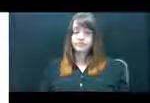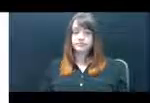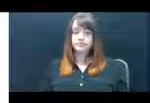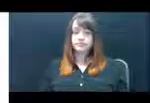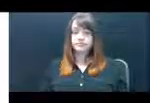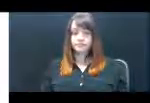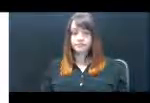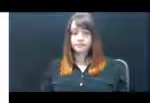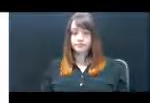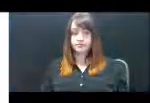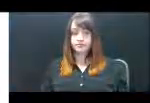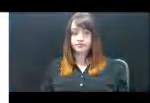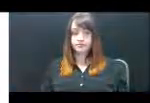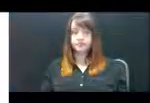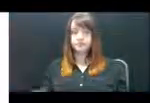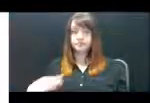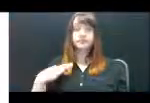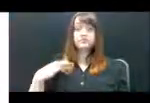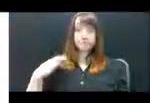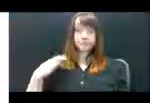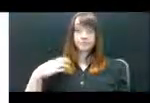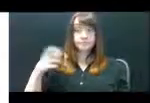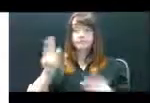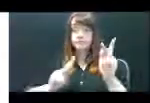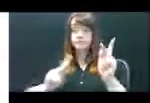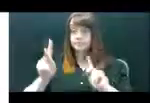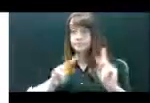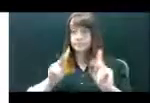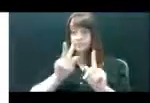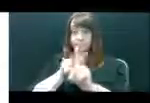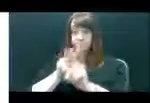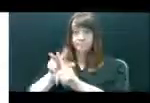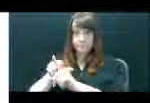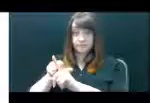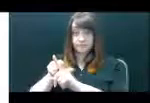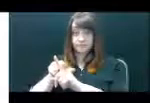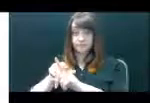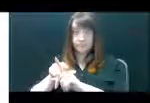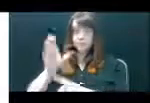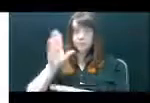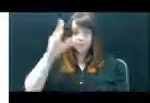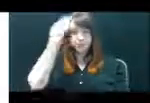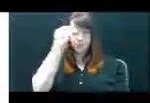Applicants will be notified when their application is received. They will be informed of the